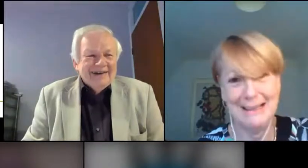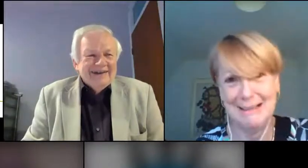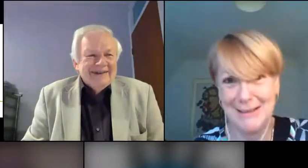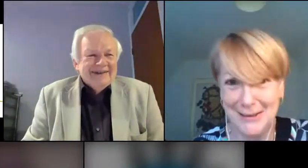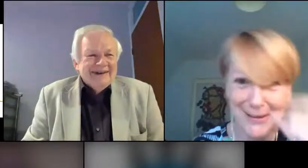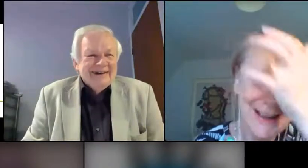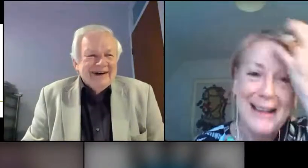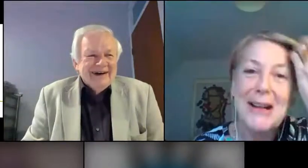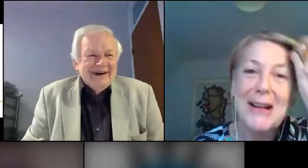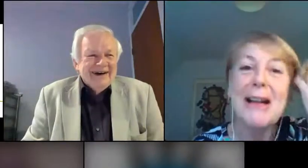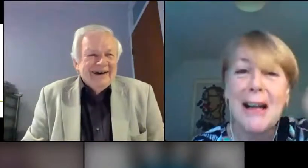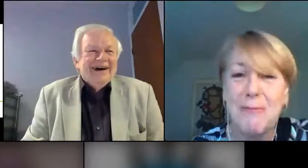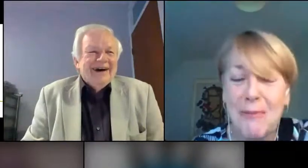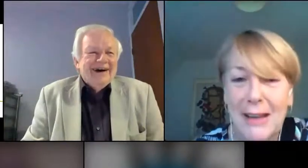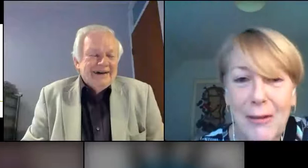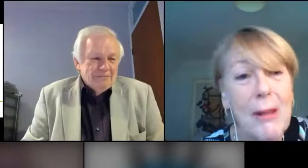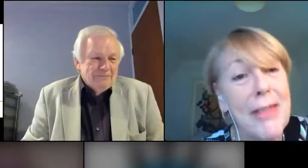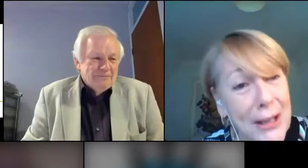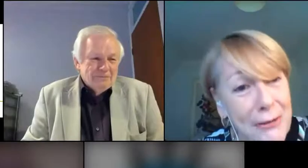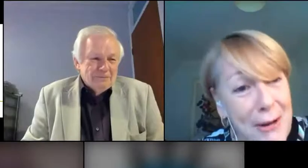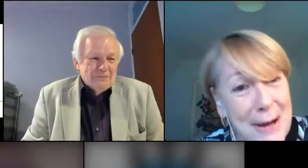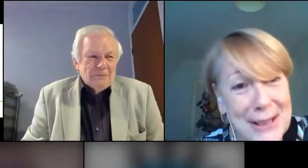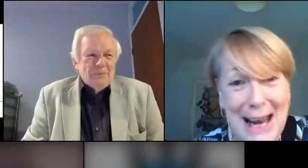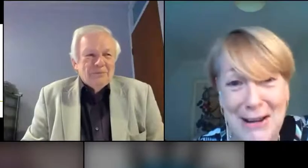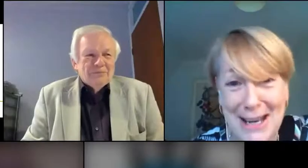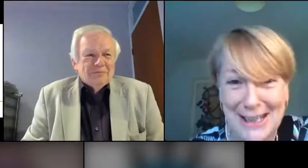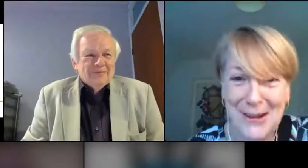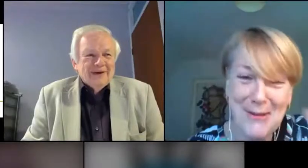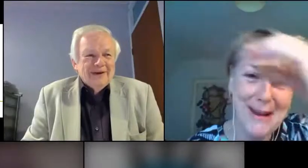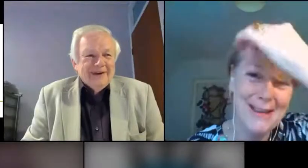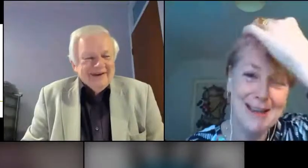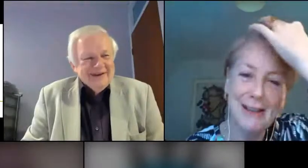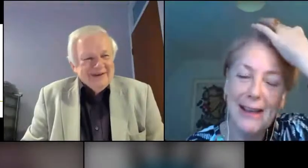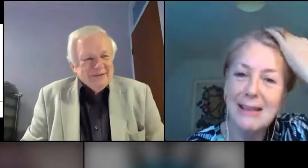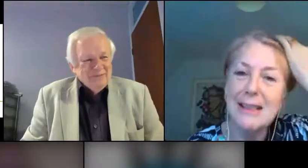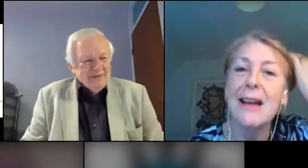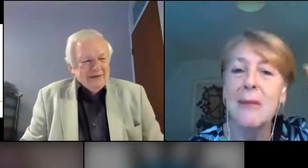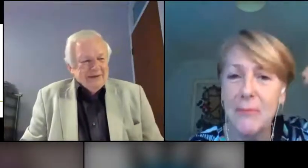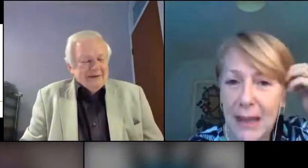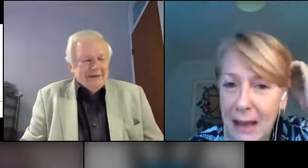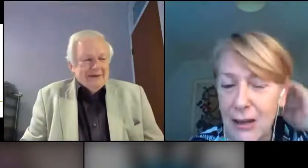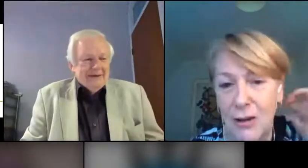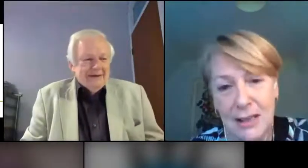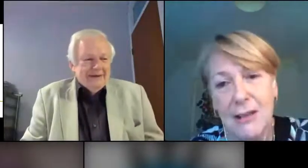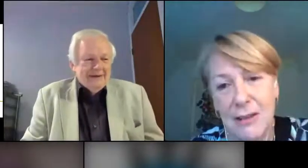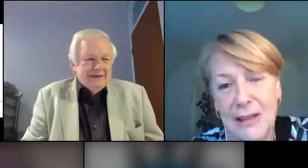I don't know, well thank you very much, Terry. Sorry about that and great to know that there's